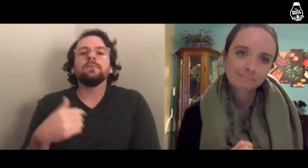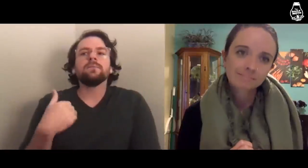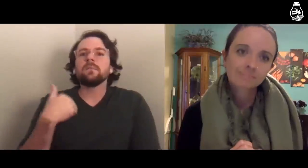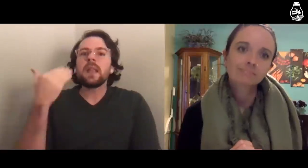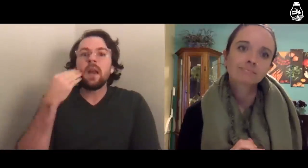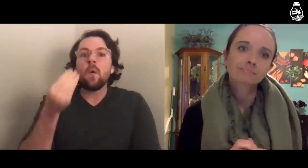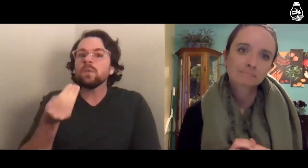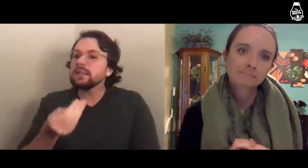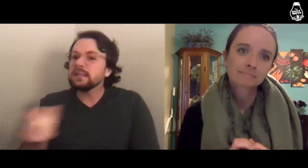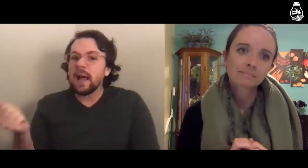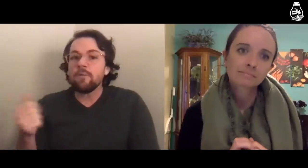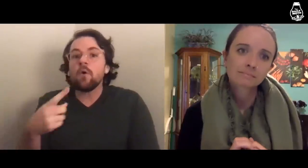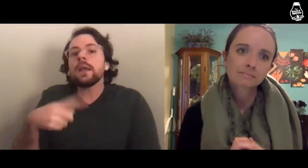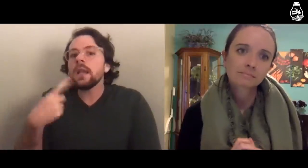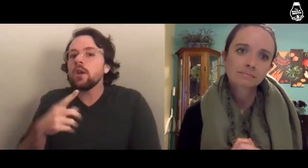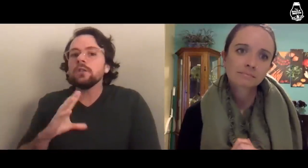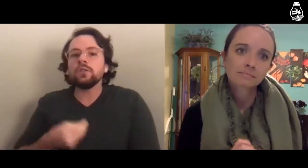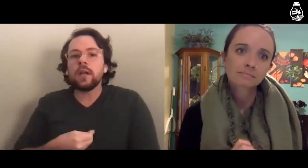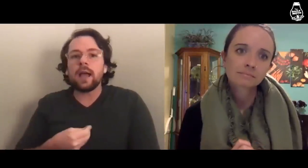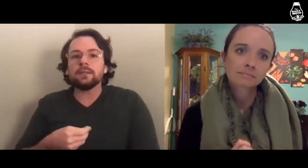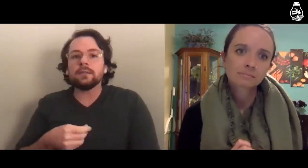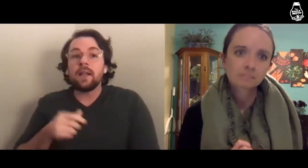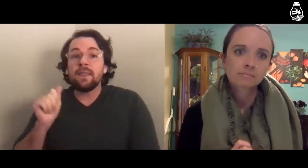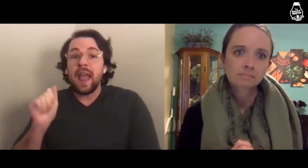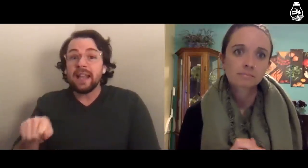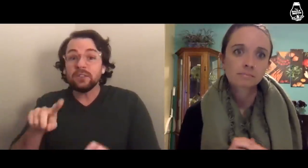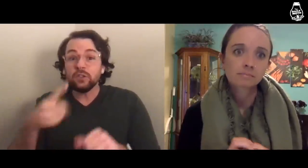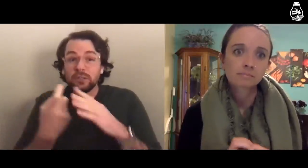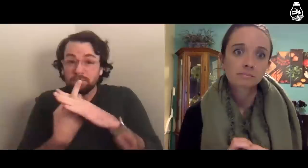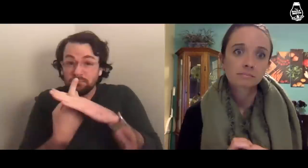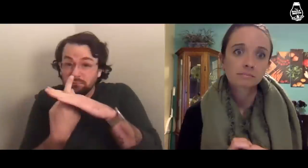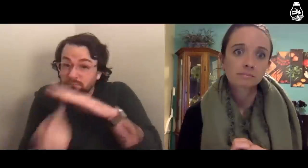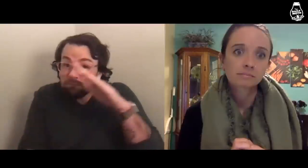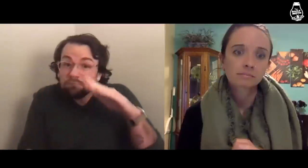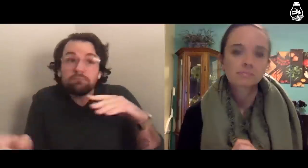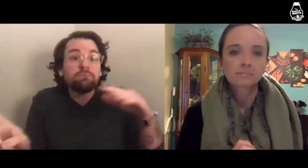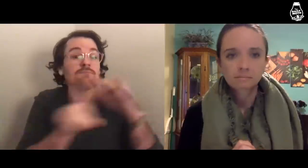I know several hearing trans people who can just disappear